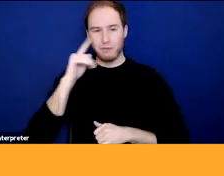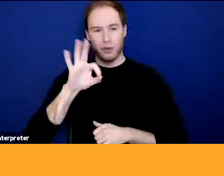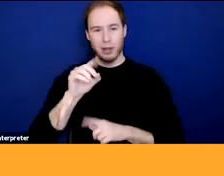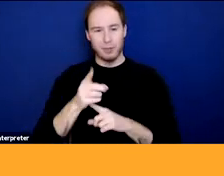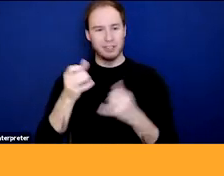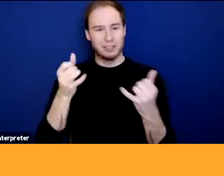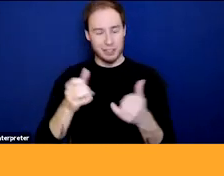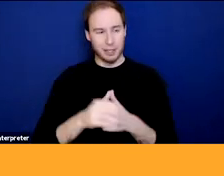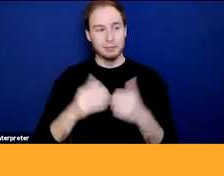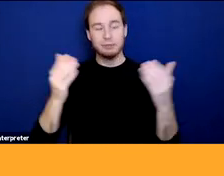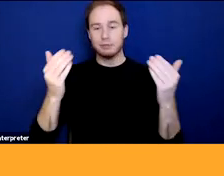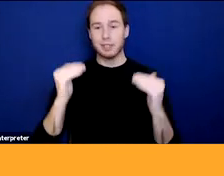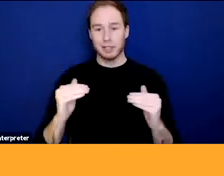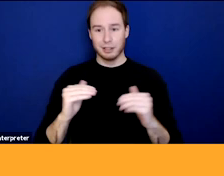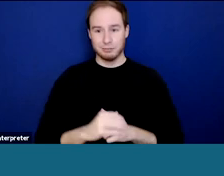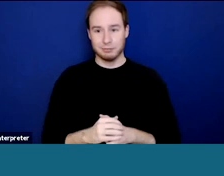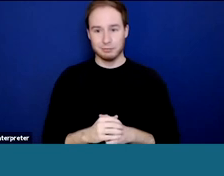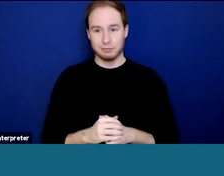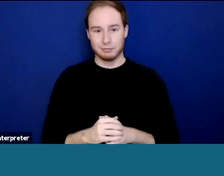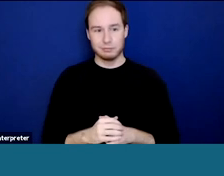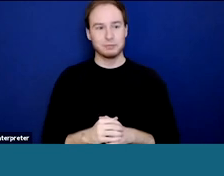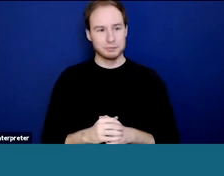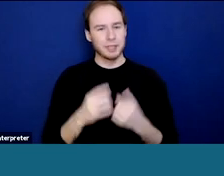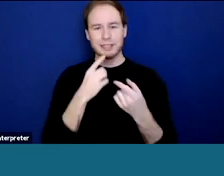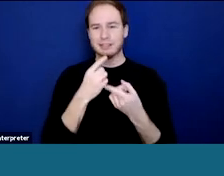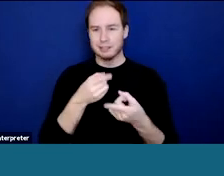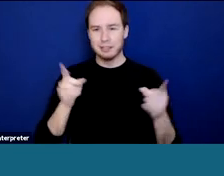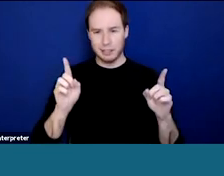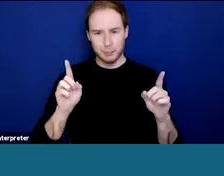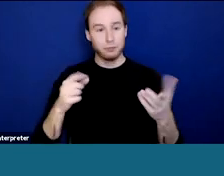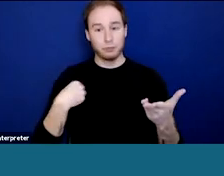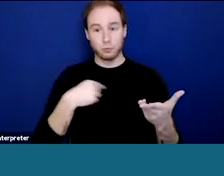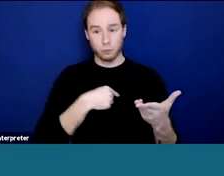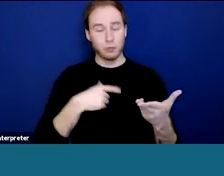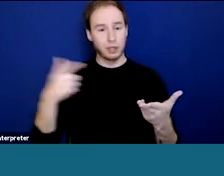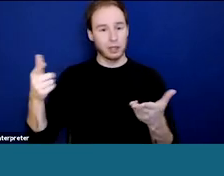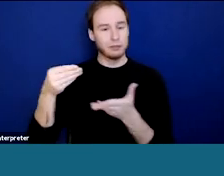Next slide. A quick disclaimer before we begin. We are funded by the Substance Abuse